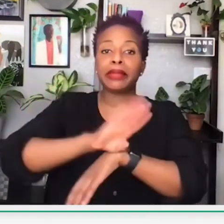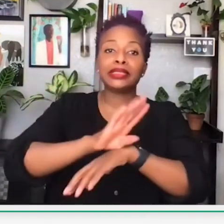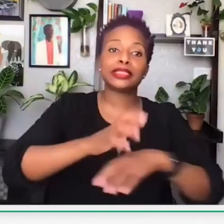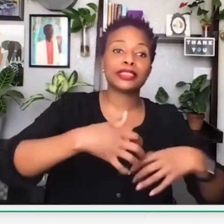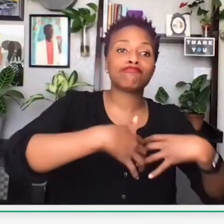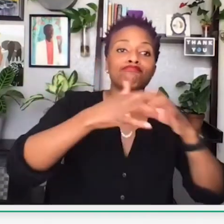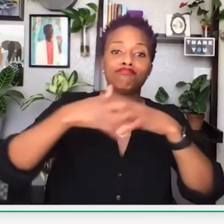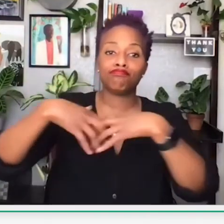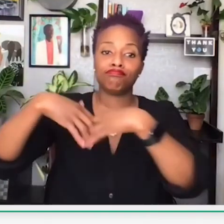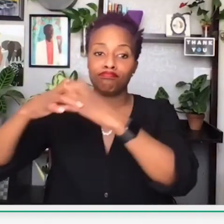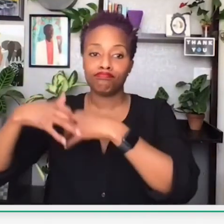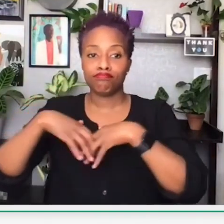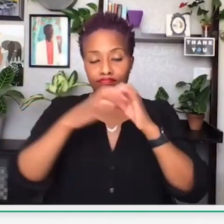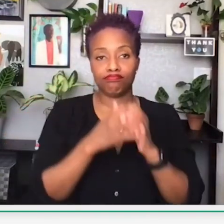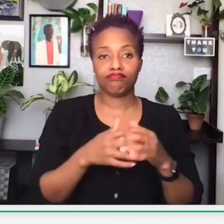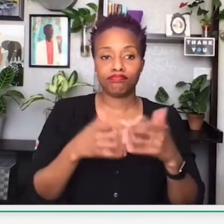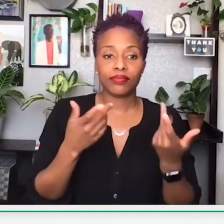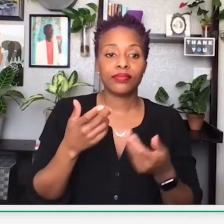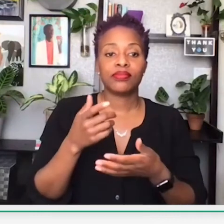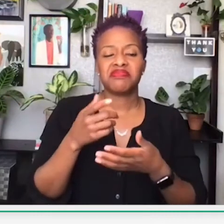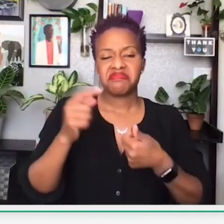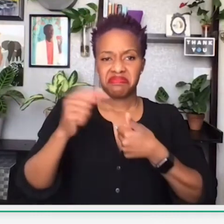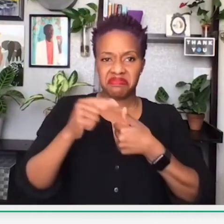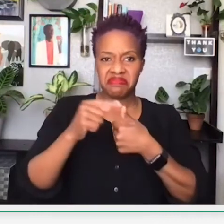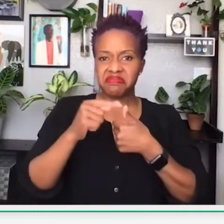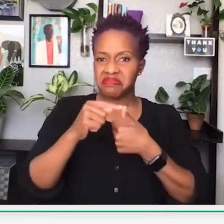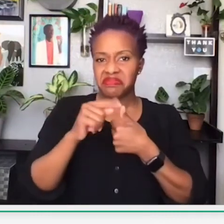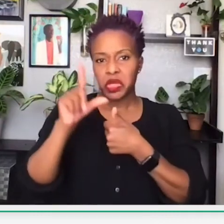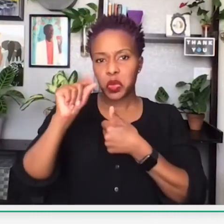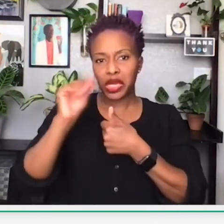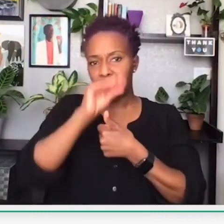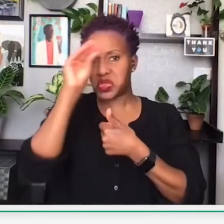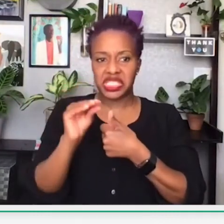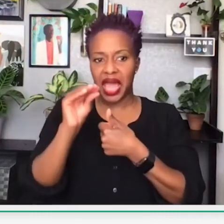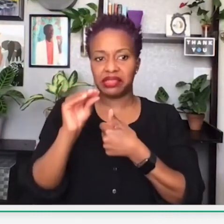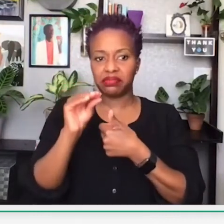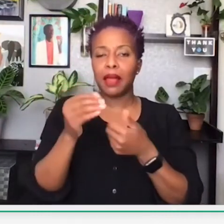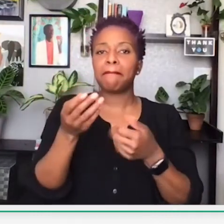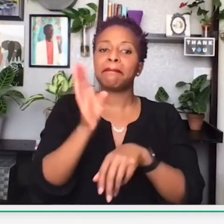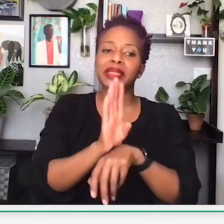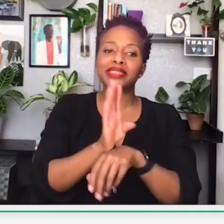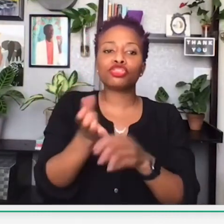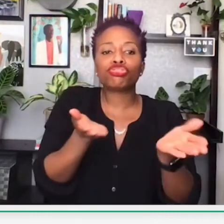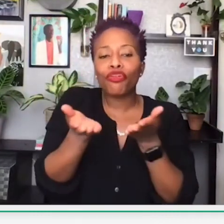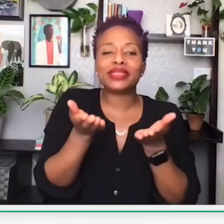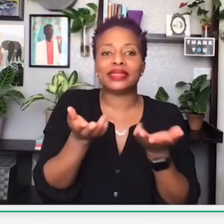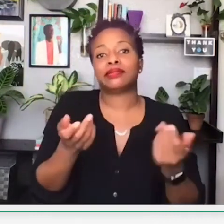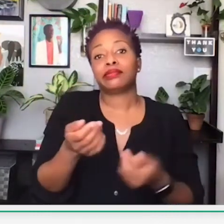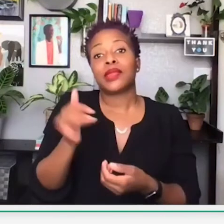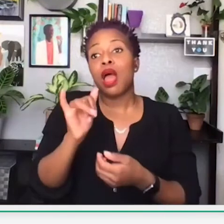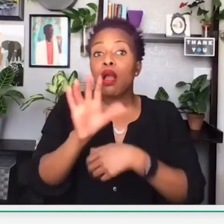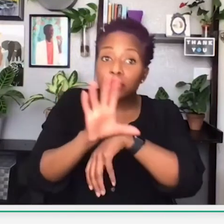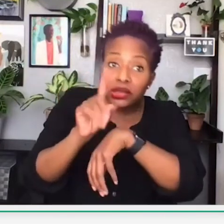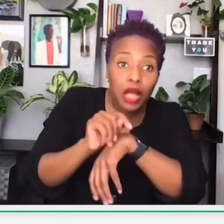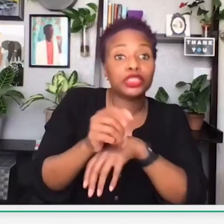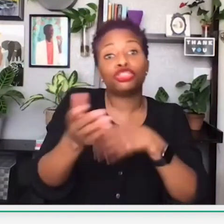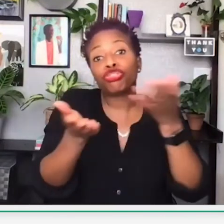And the top 5 small business industries where most businesses are getting started up is: